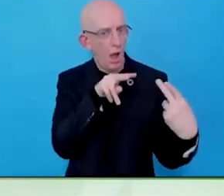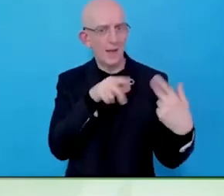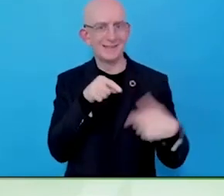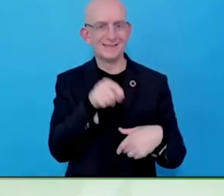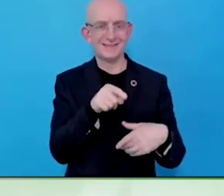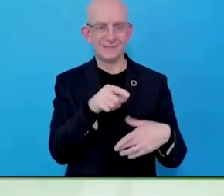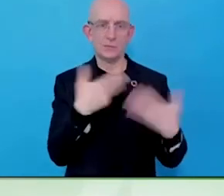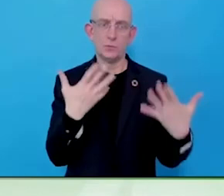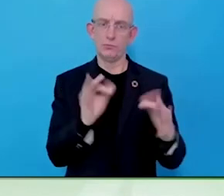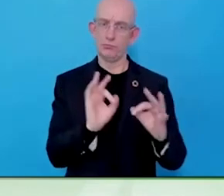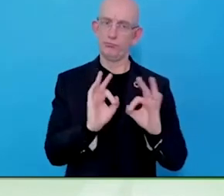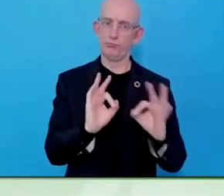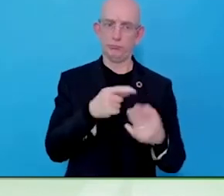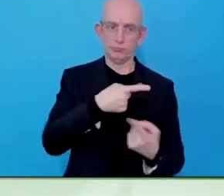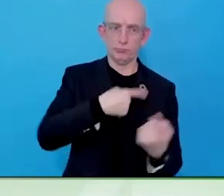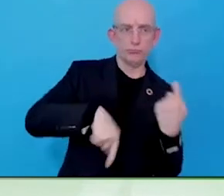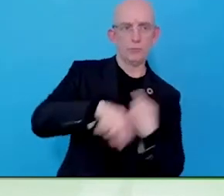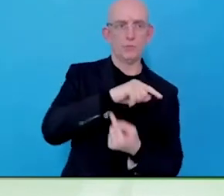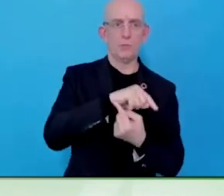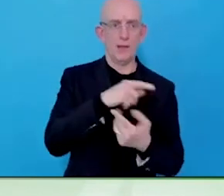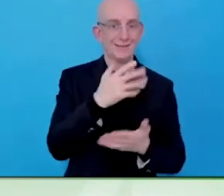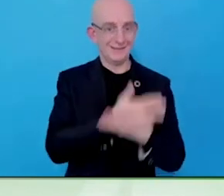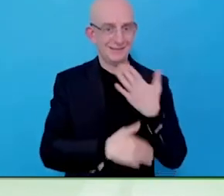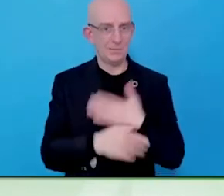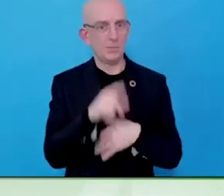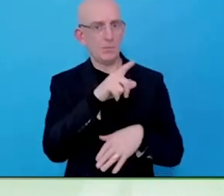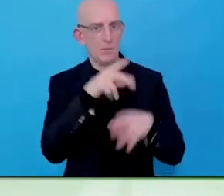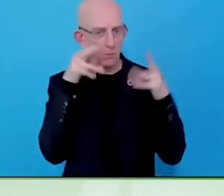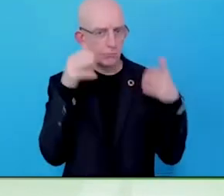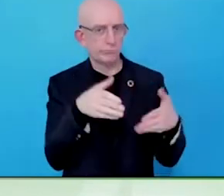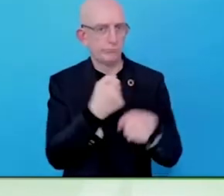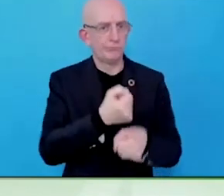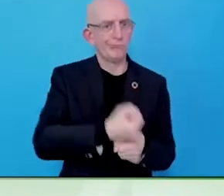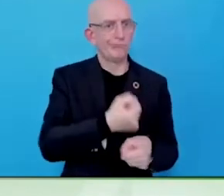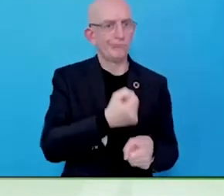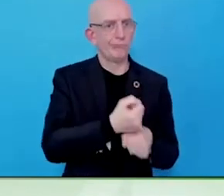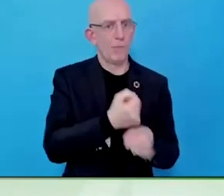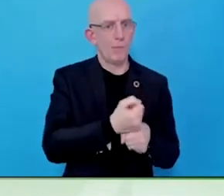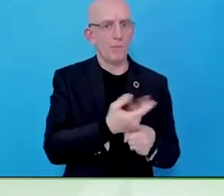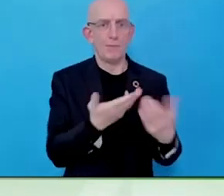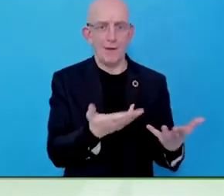The sole focus on employment is missing a trick.